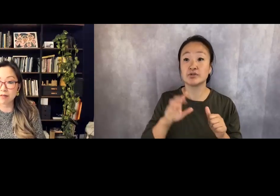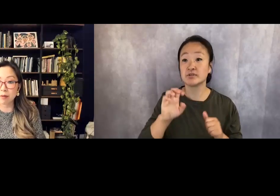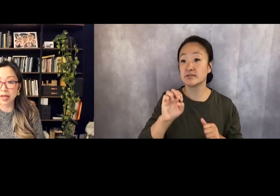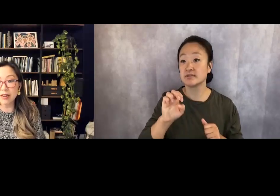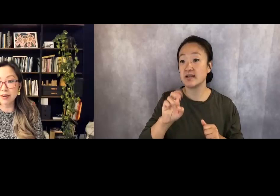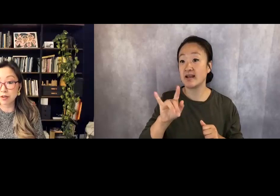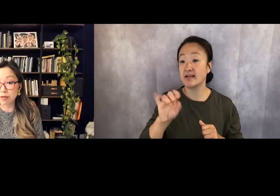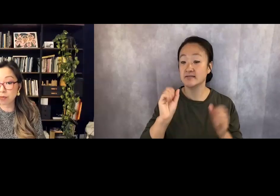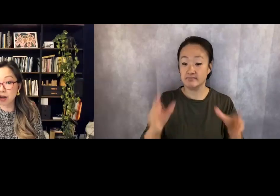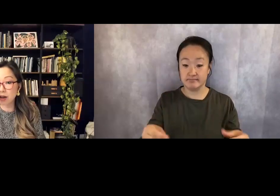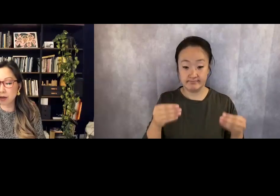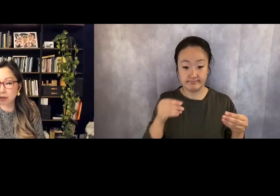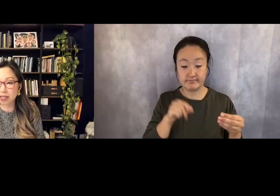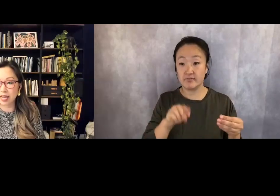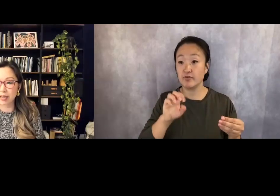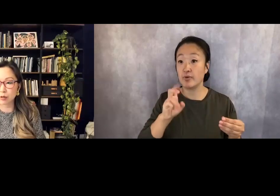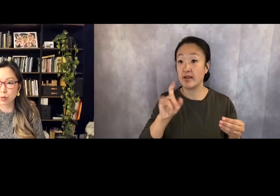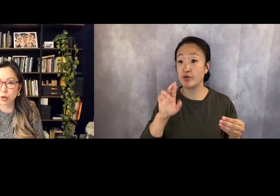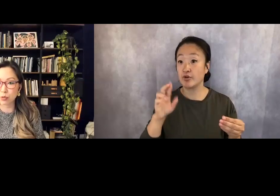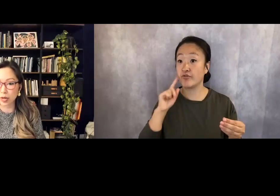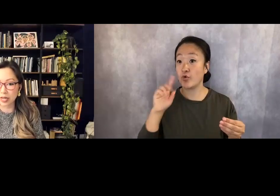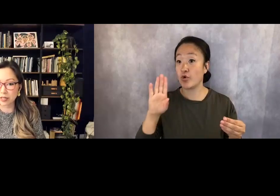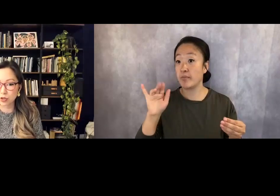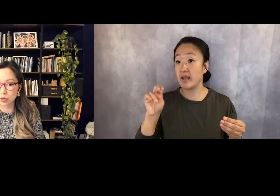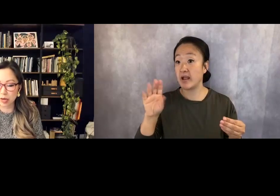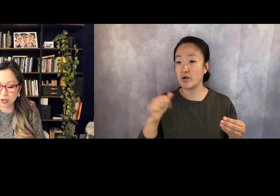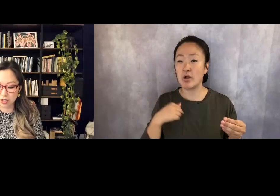from my editor for Bianca was that I use the word rage too much.